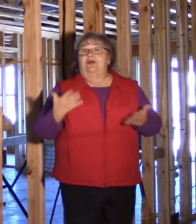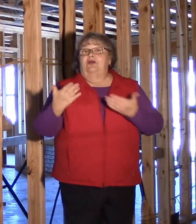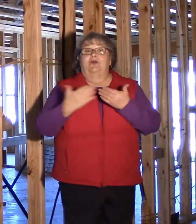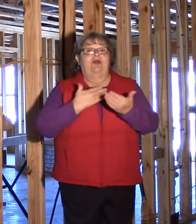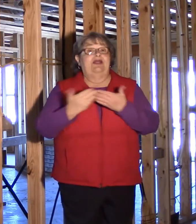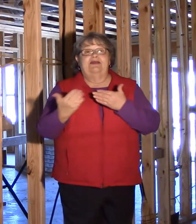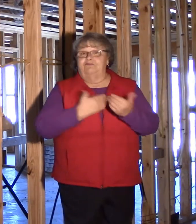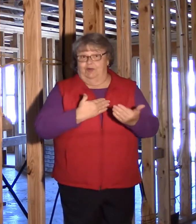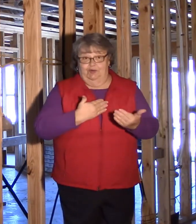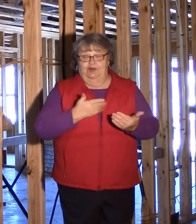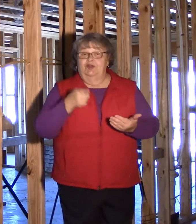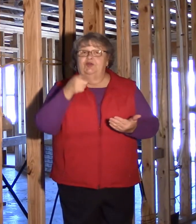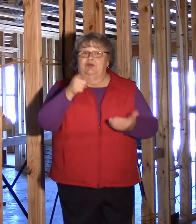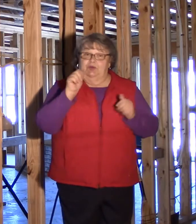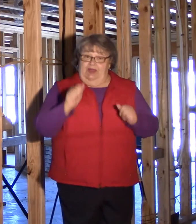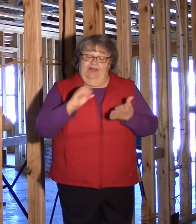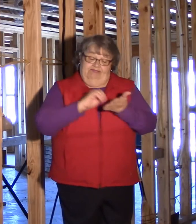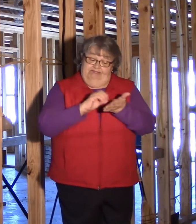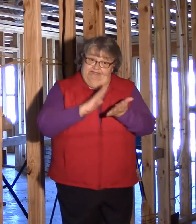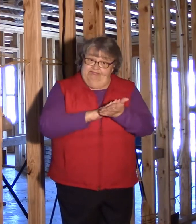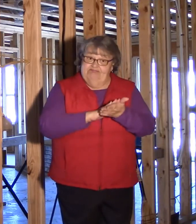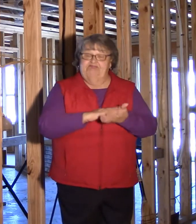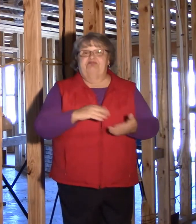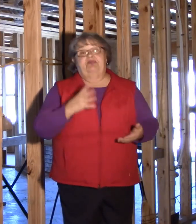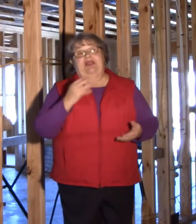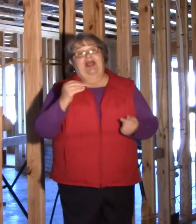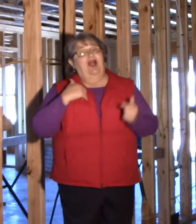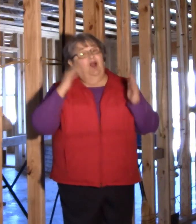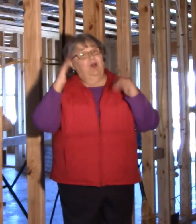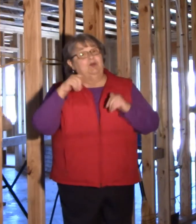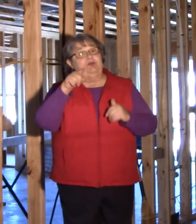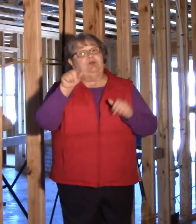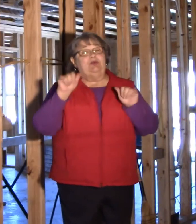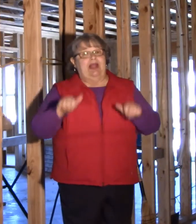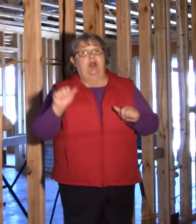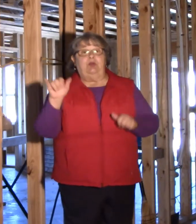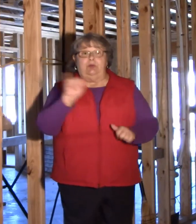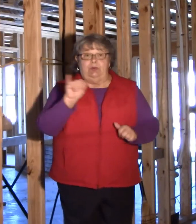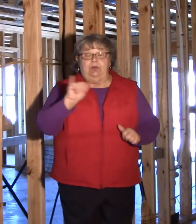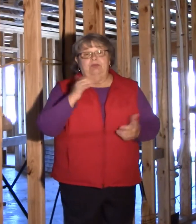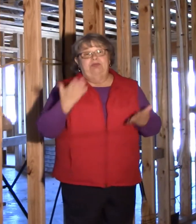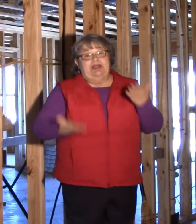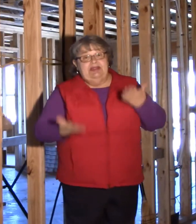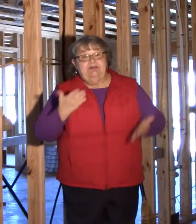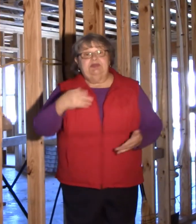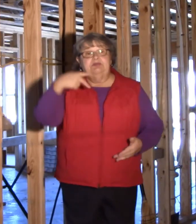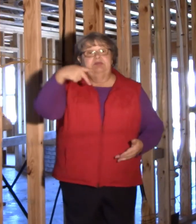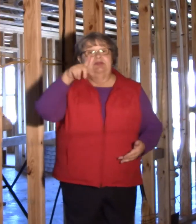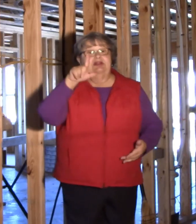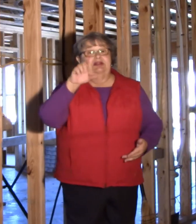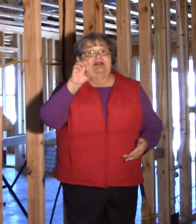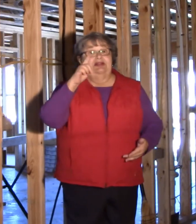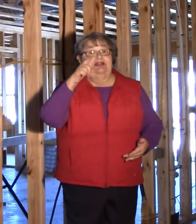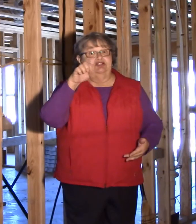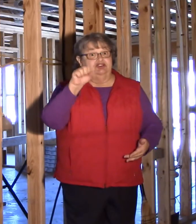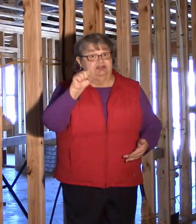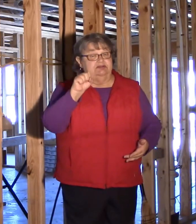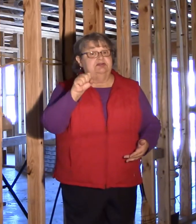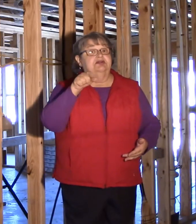Just let SDBC know what you want. I hope you would consider making a pledge.